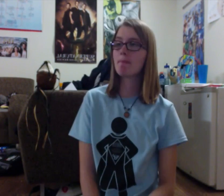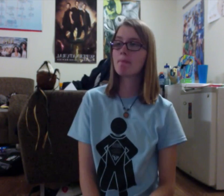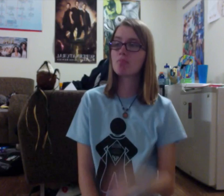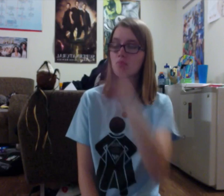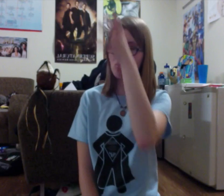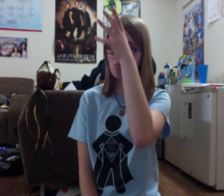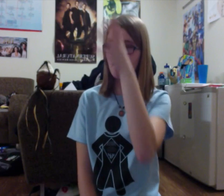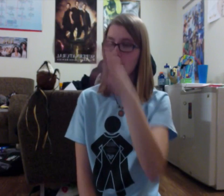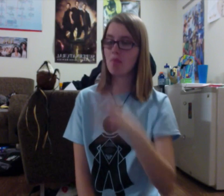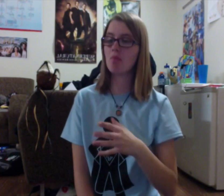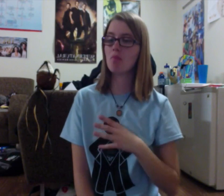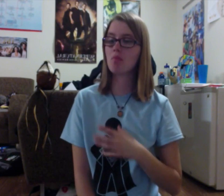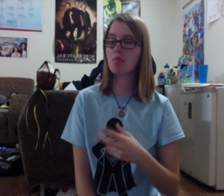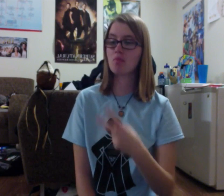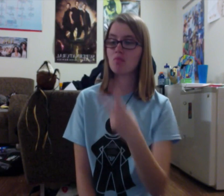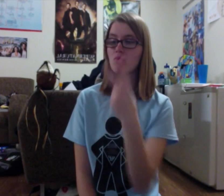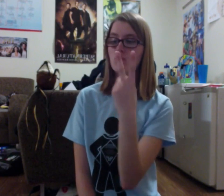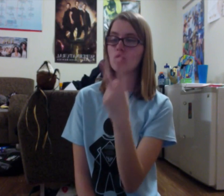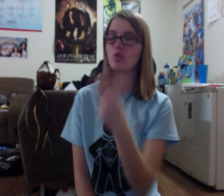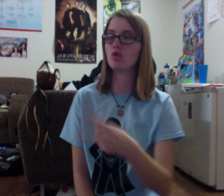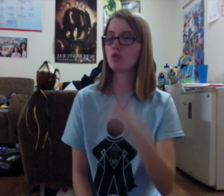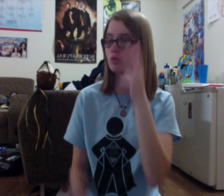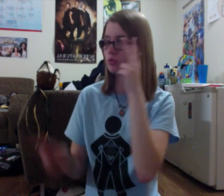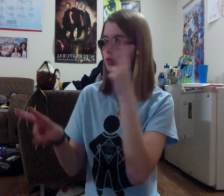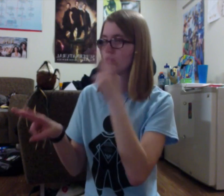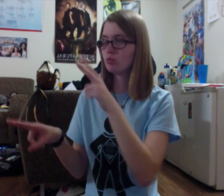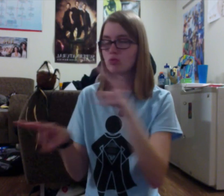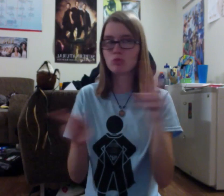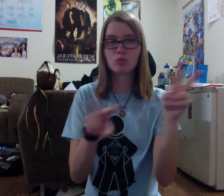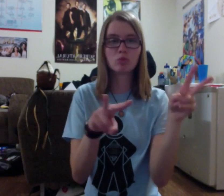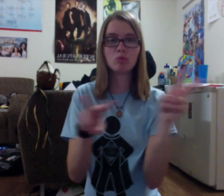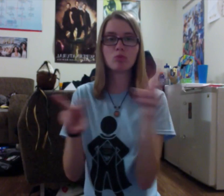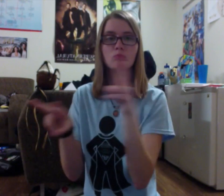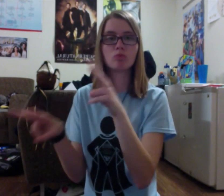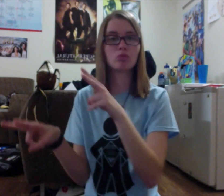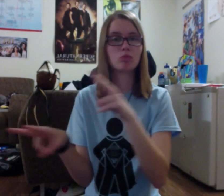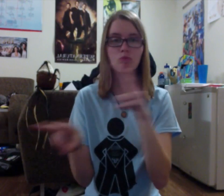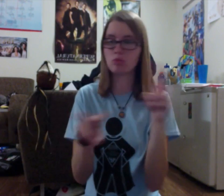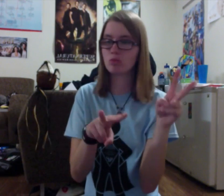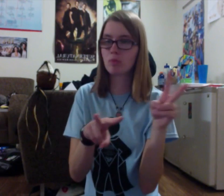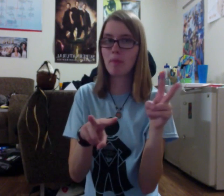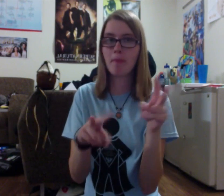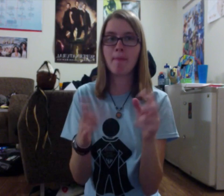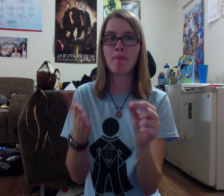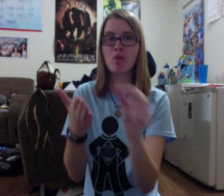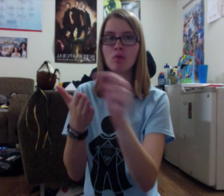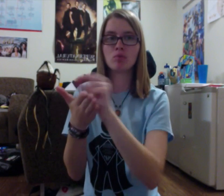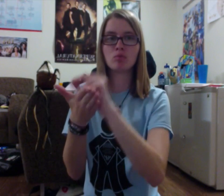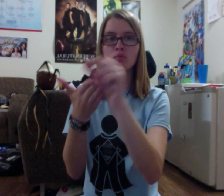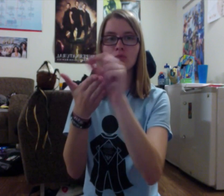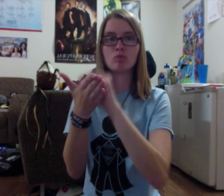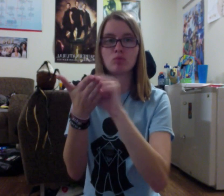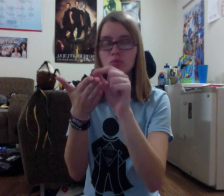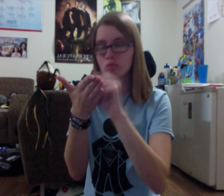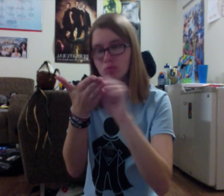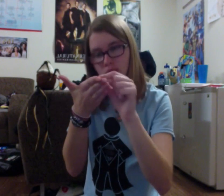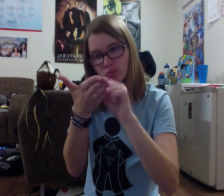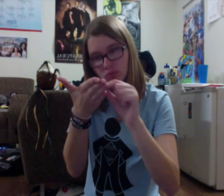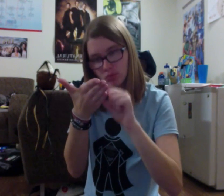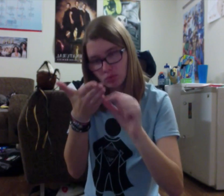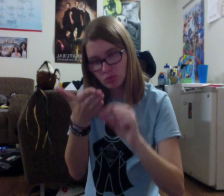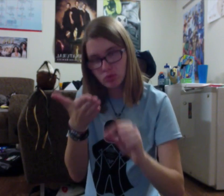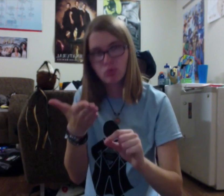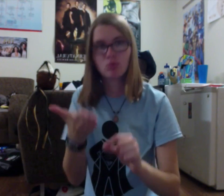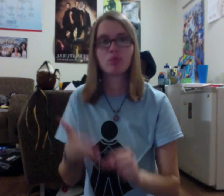"The two men have looked all around and written everything down.